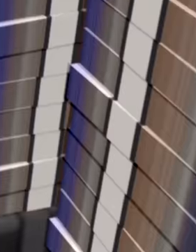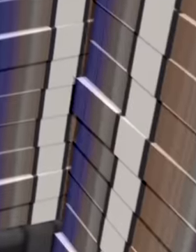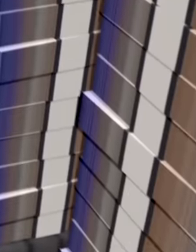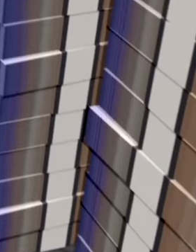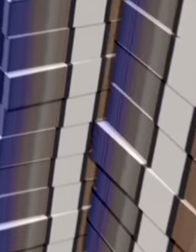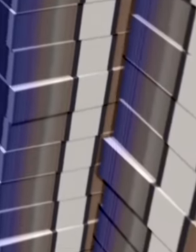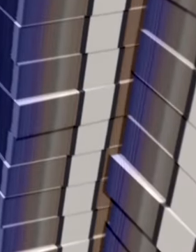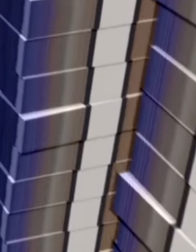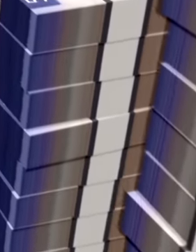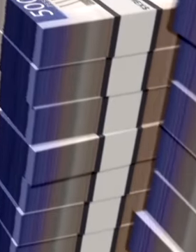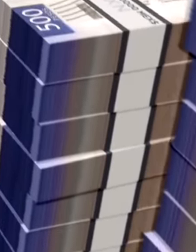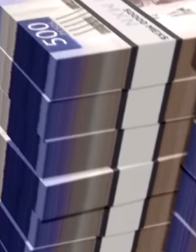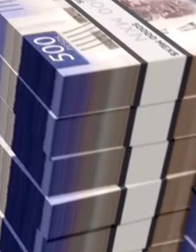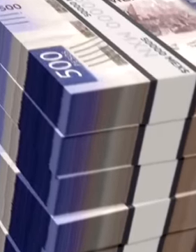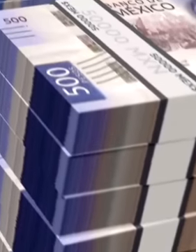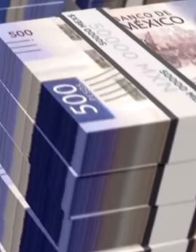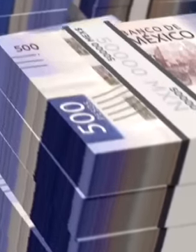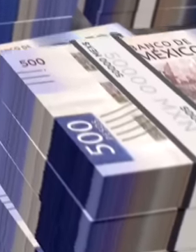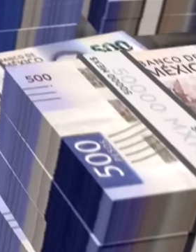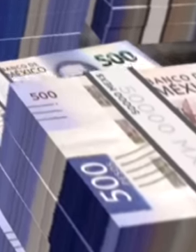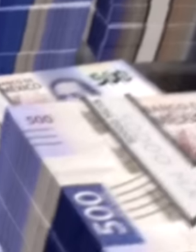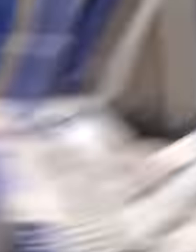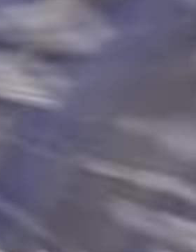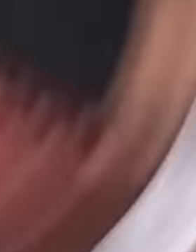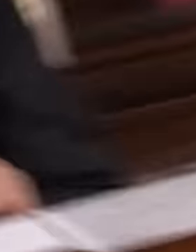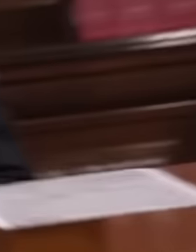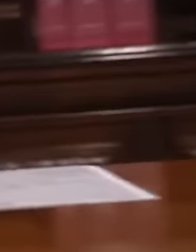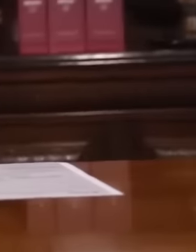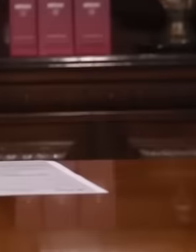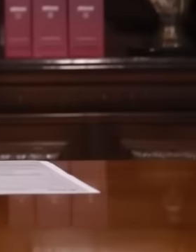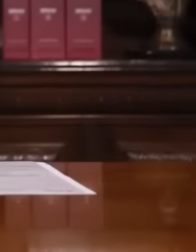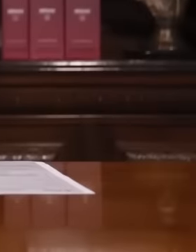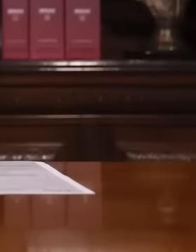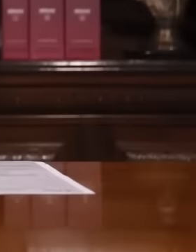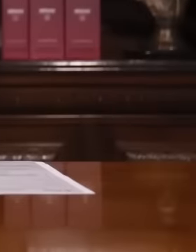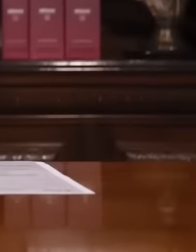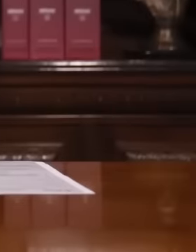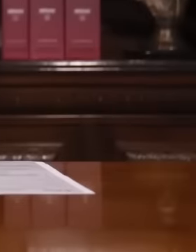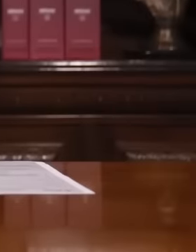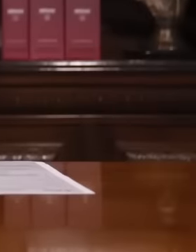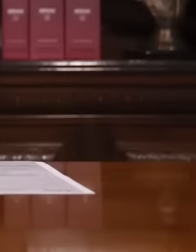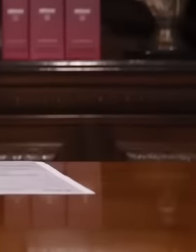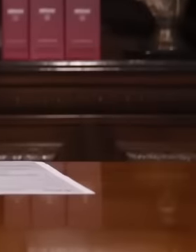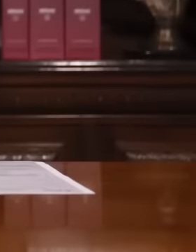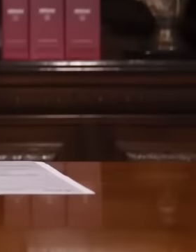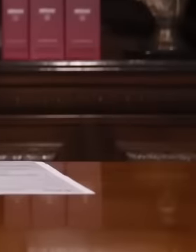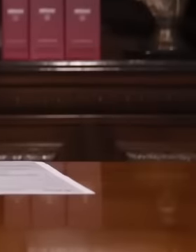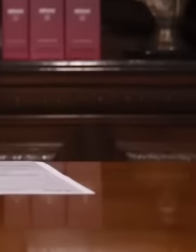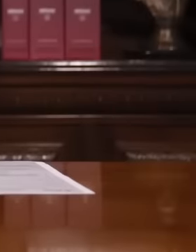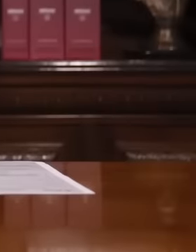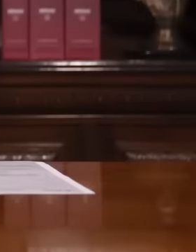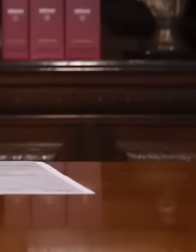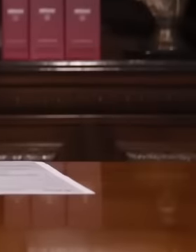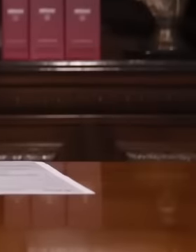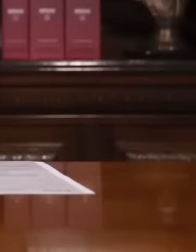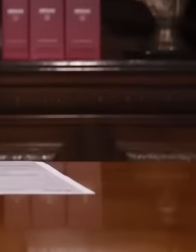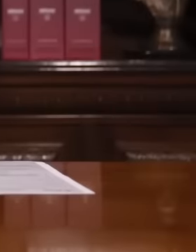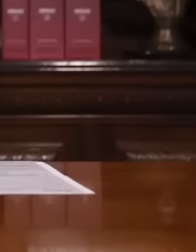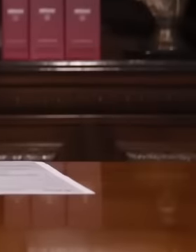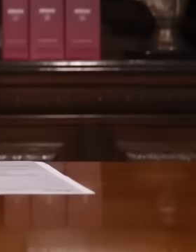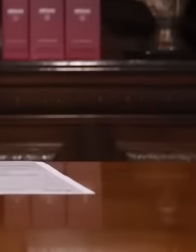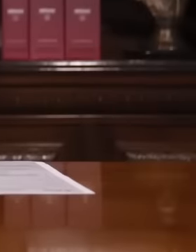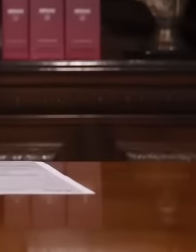Mexican people. Given this scenario, President López Obrador is seeking at all costs